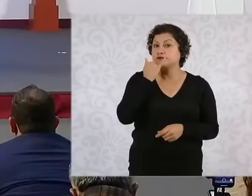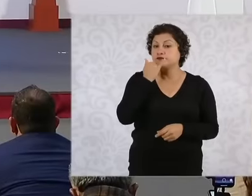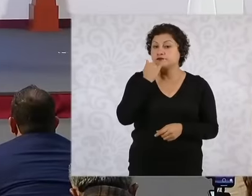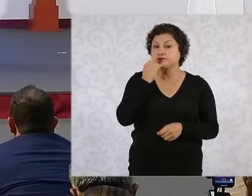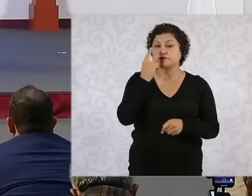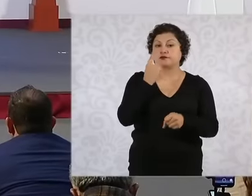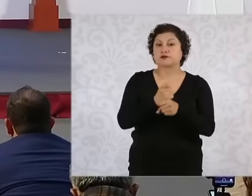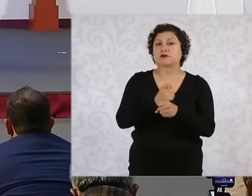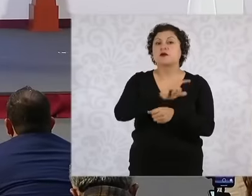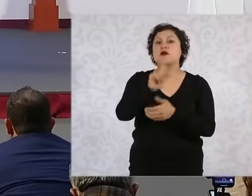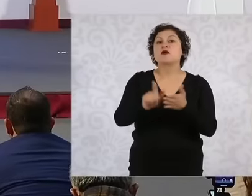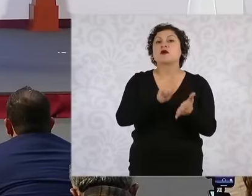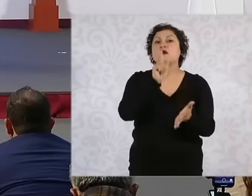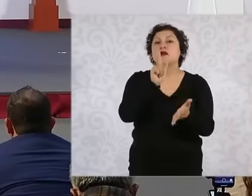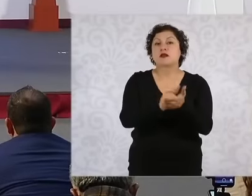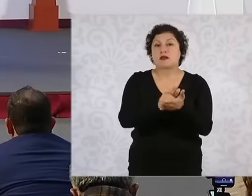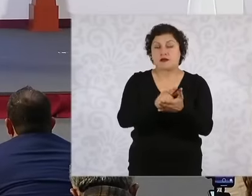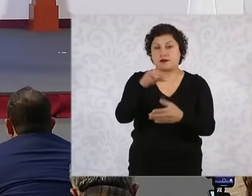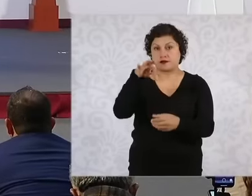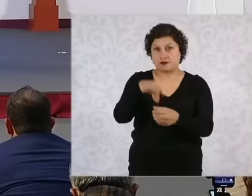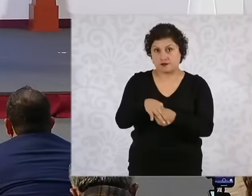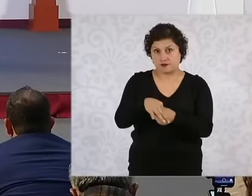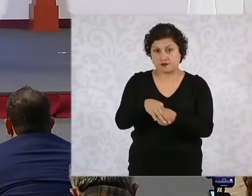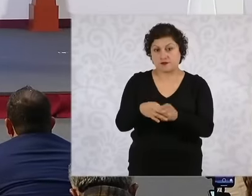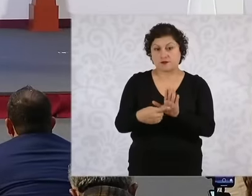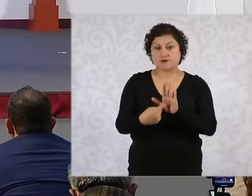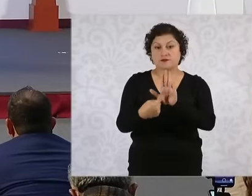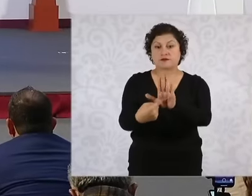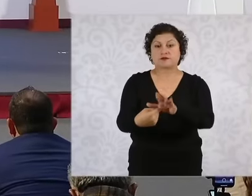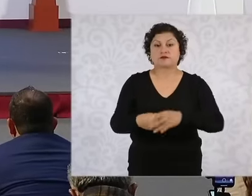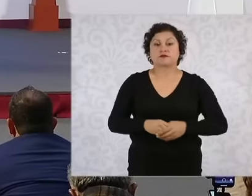electoral law, the